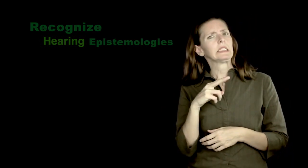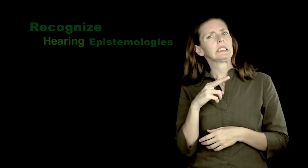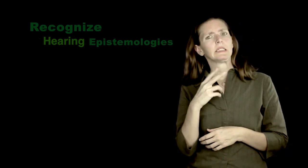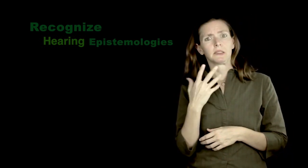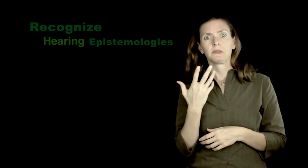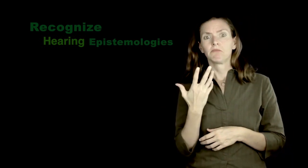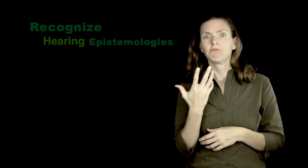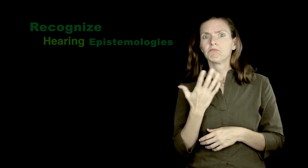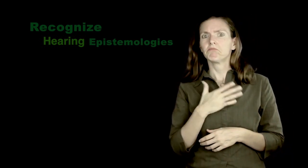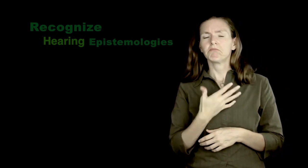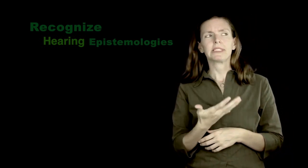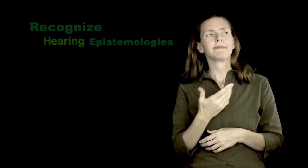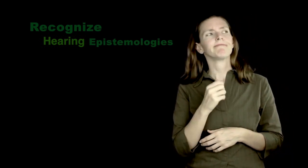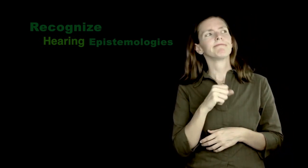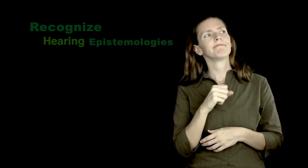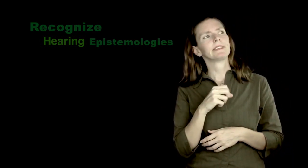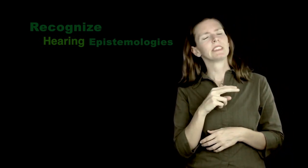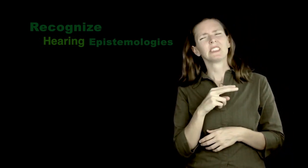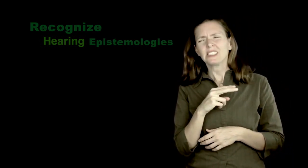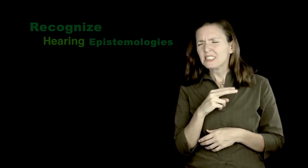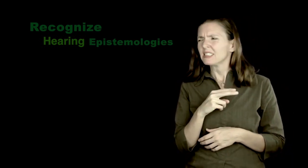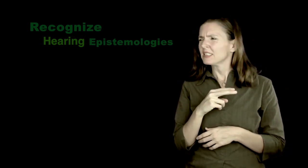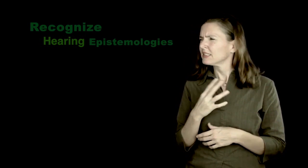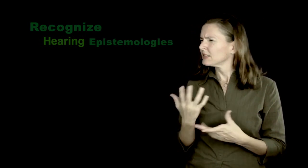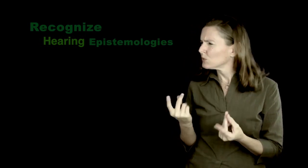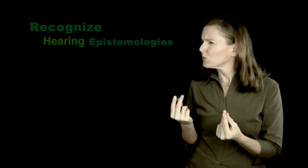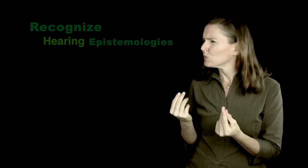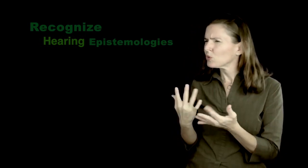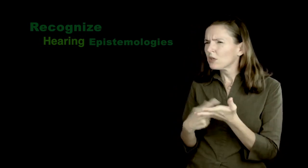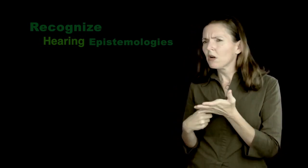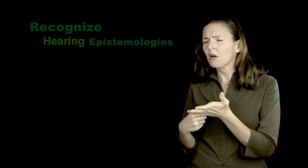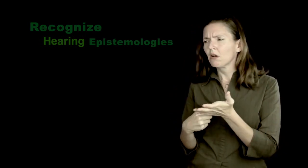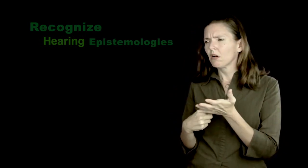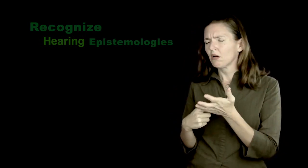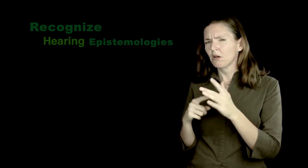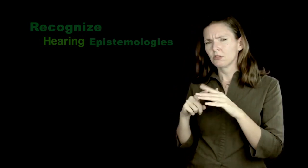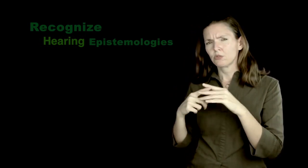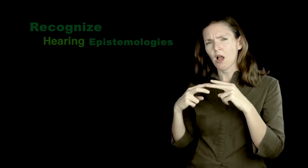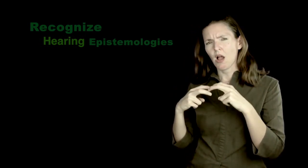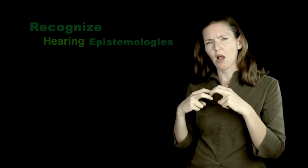The Deaf charter school employees took their concerns seriously and debated ideas on how to improve their students' ability to walk in a straight line.